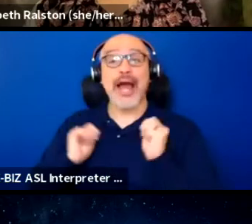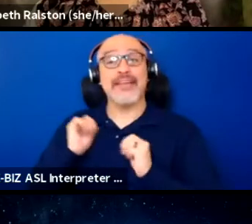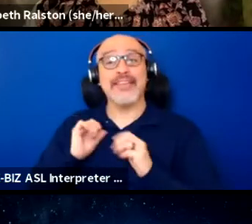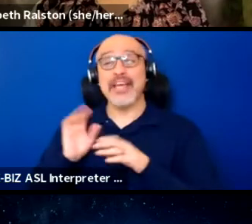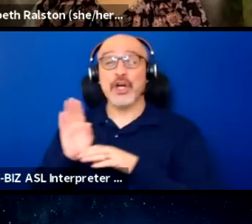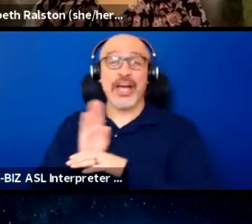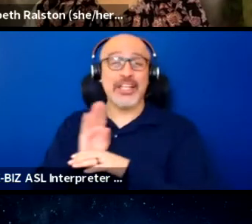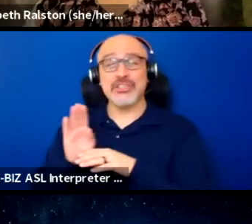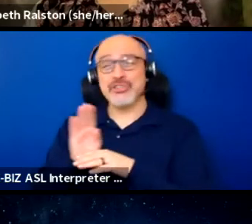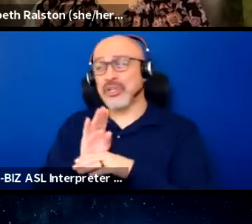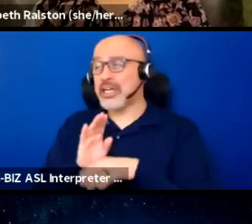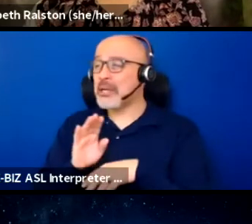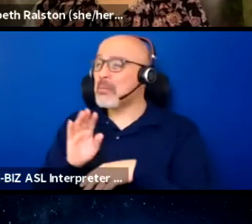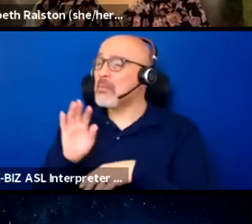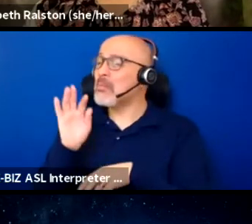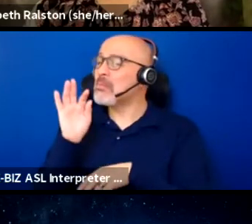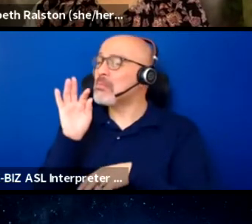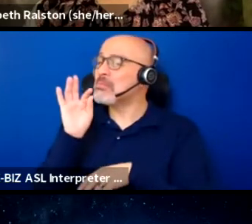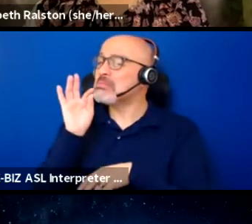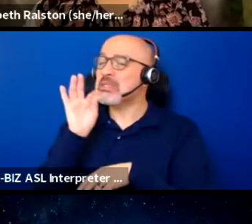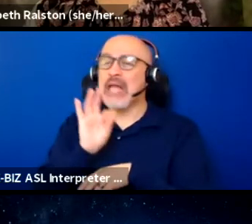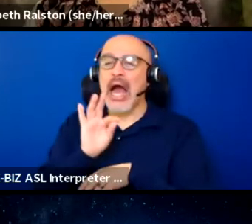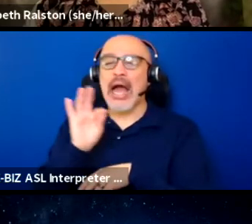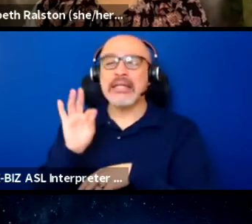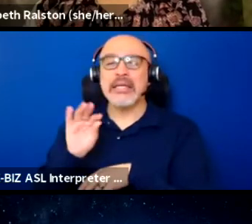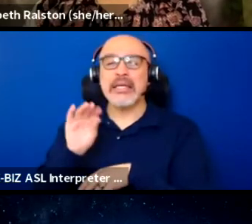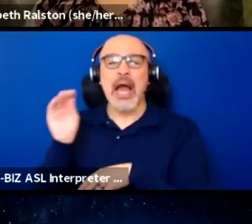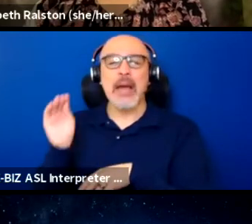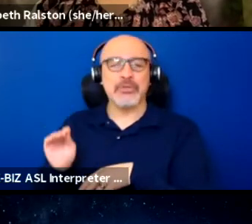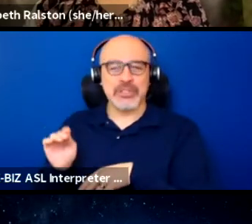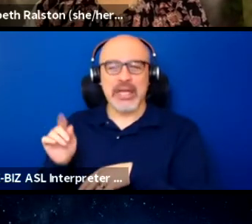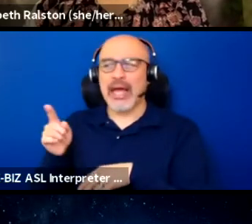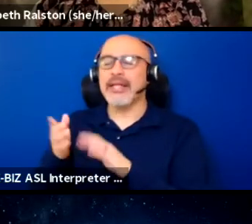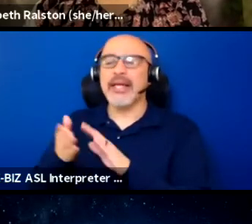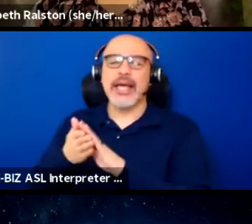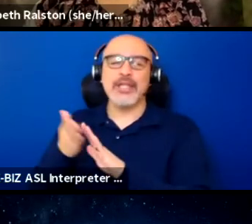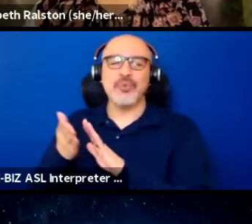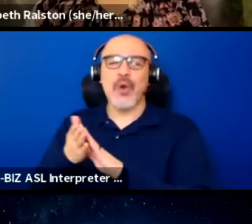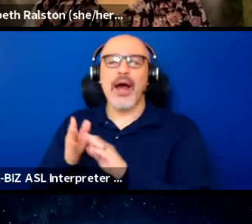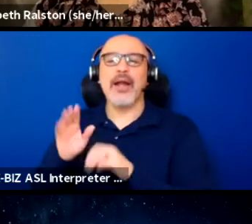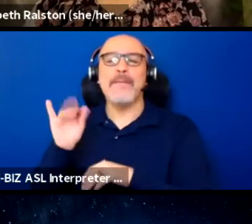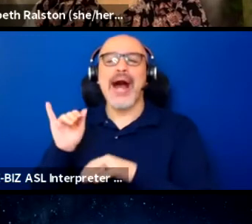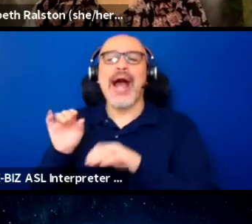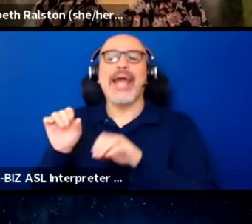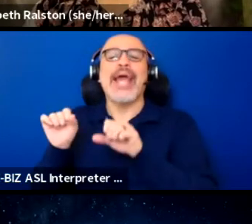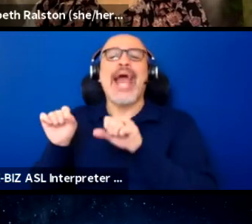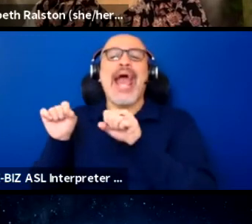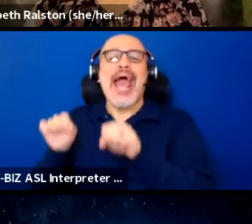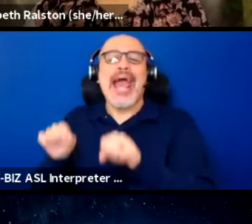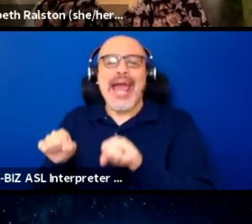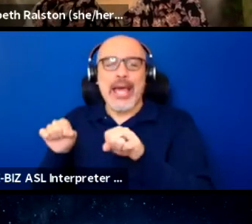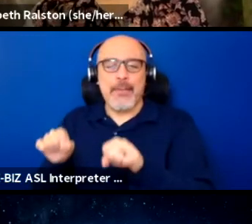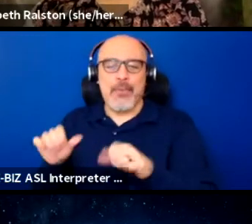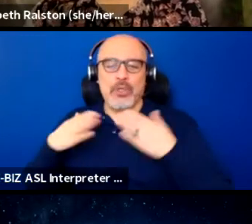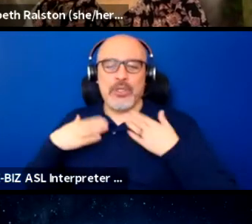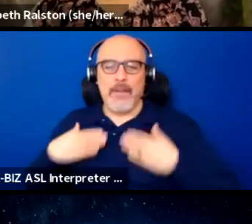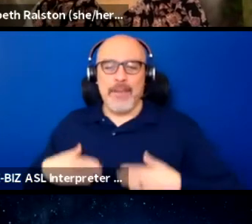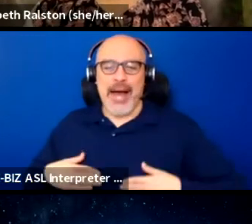I would say 99% of it is run by able-bodied people, and so, I think that's a pretty good estimation,